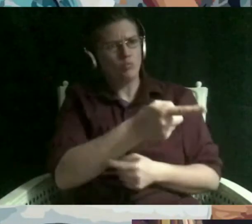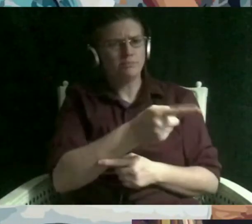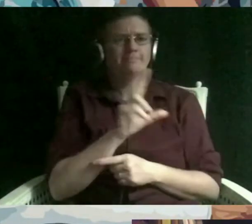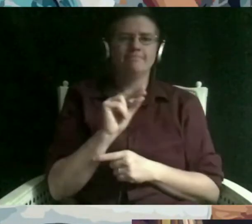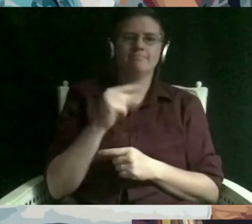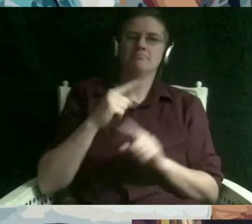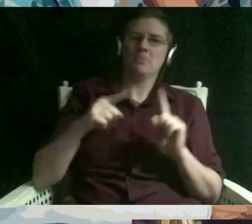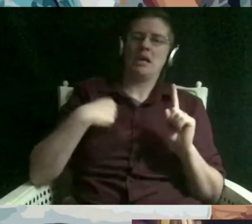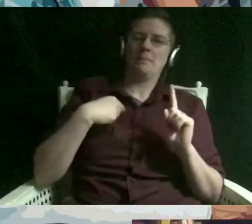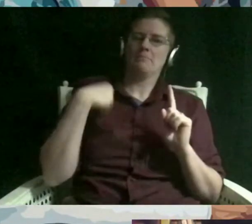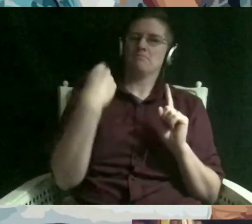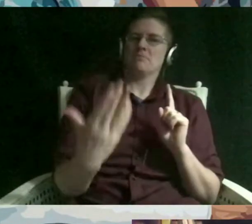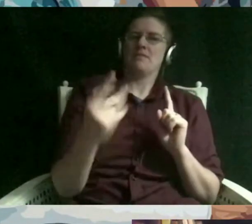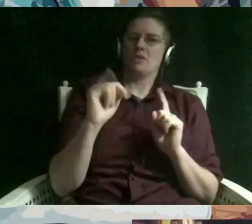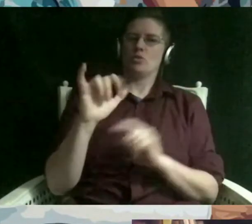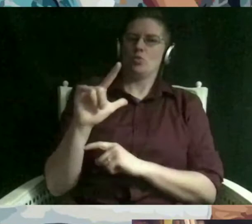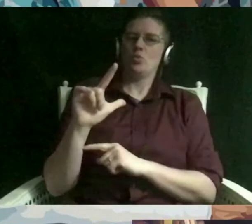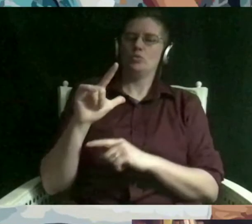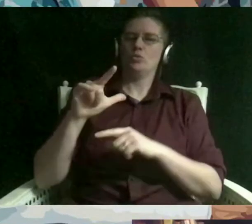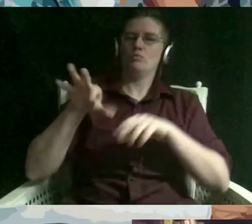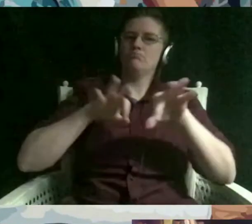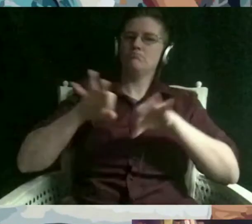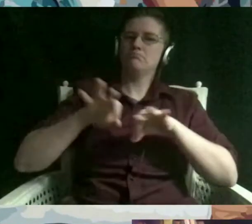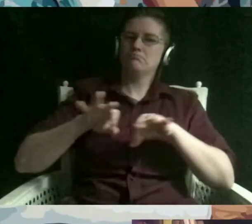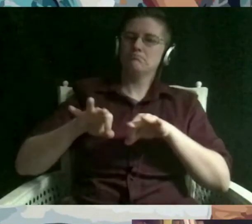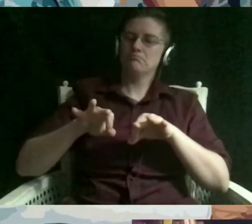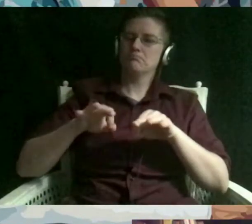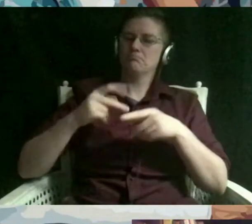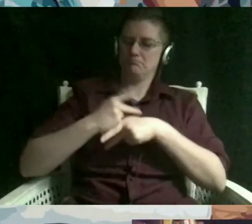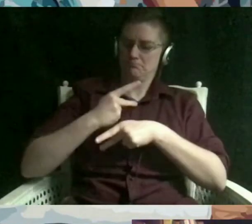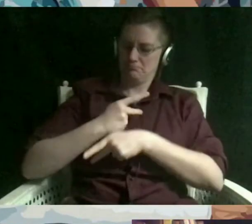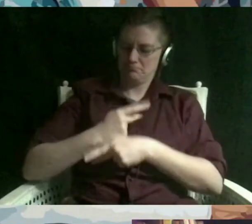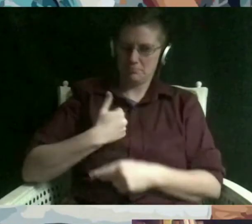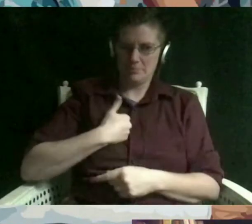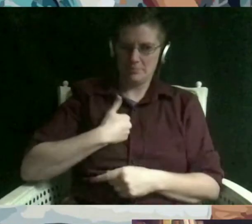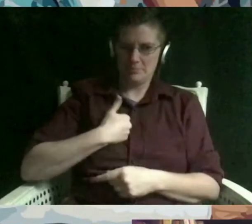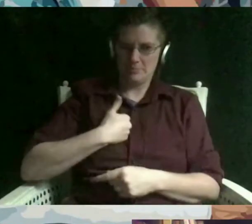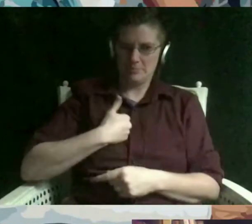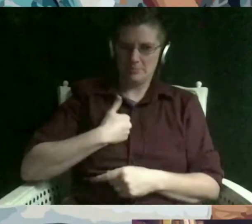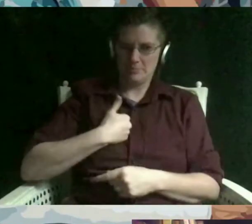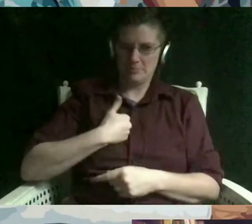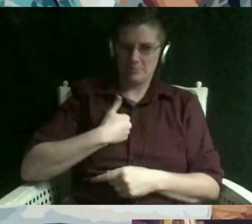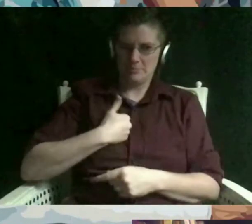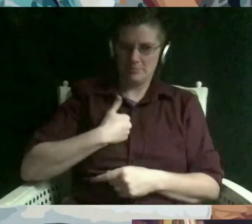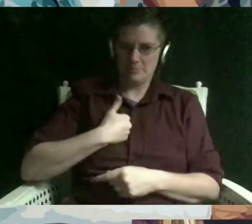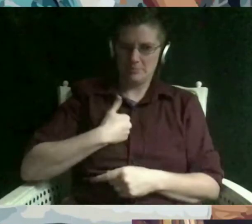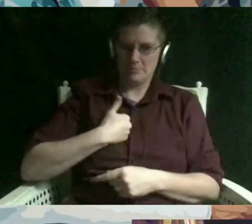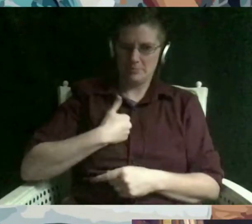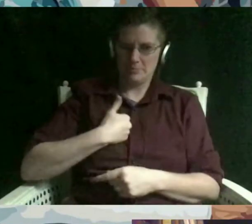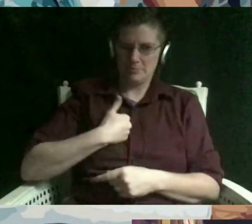yeah that sounds pretty incredible actually sounds really cool and lastly how can people best support